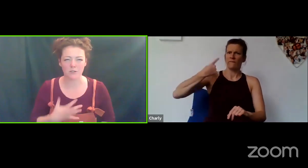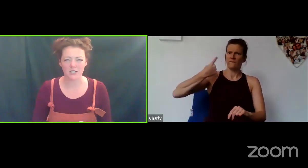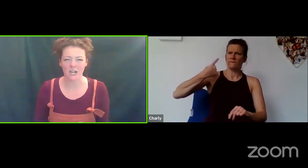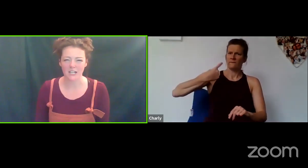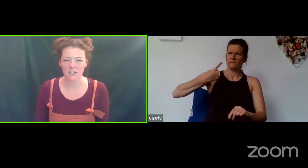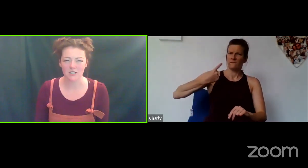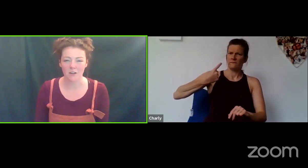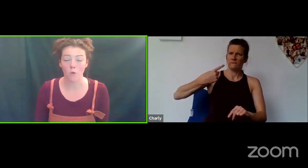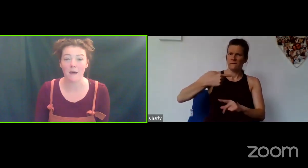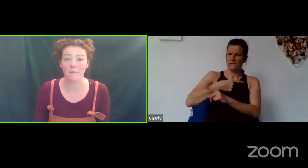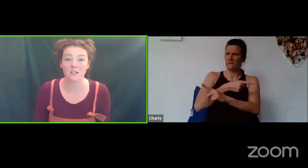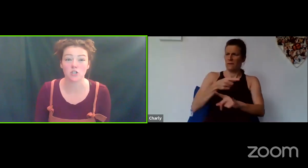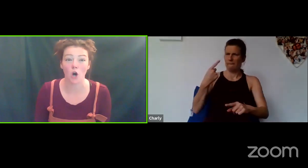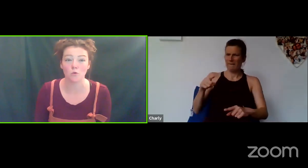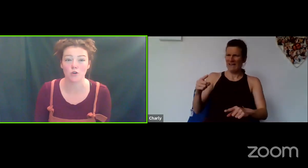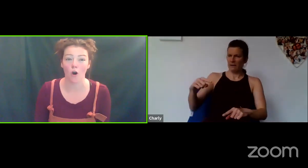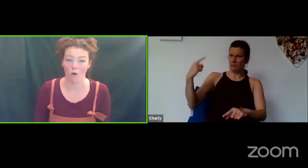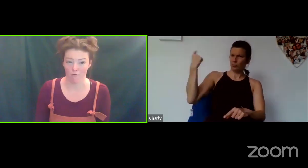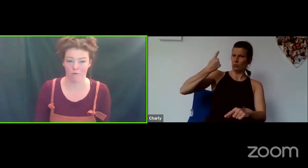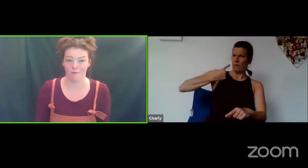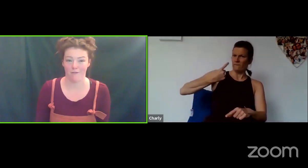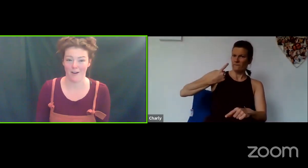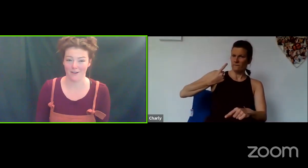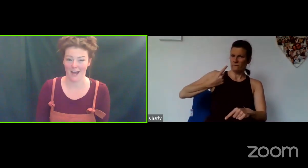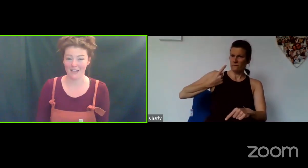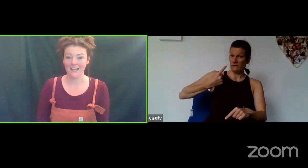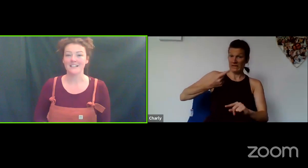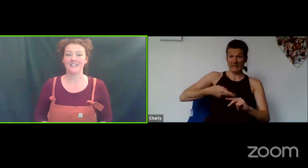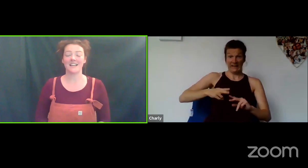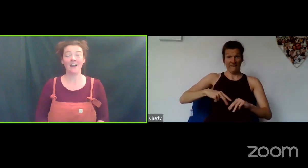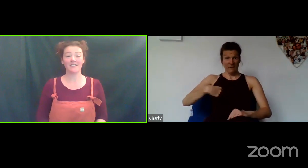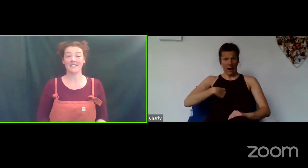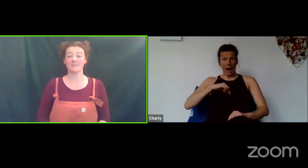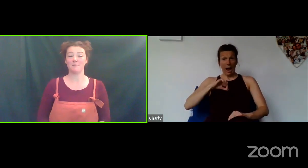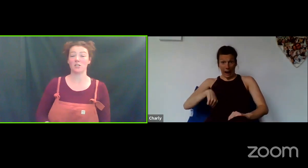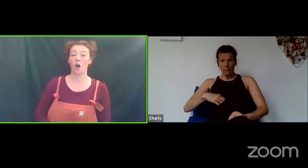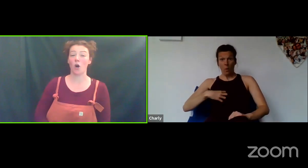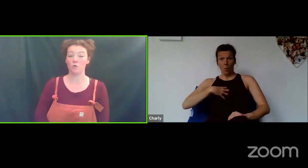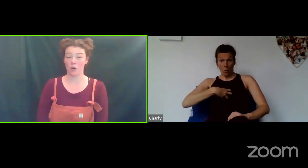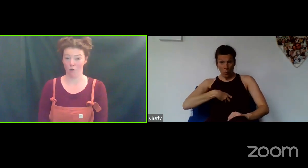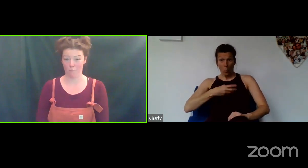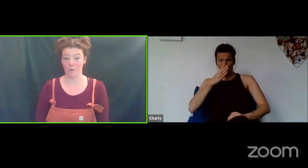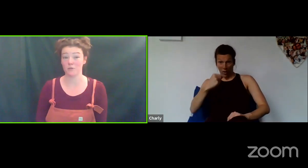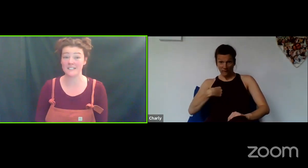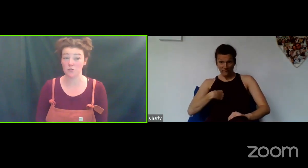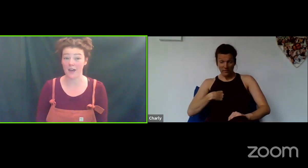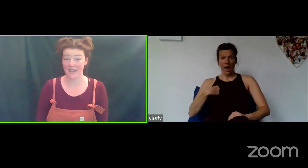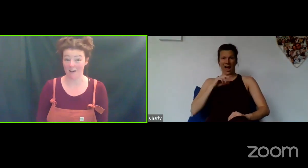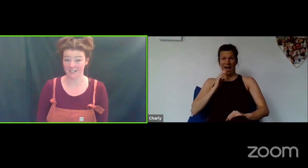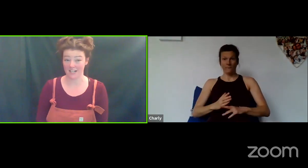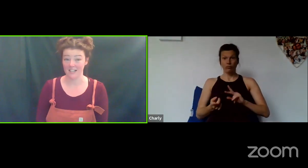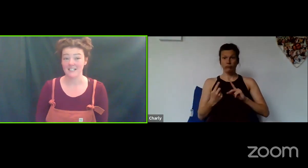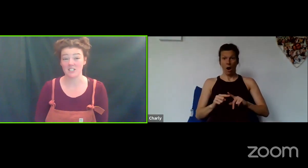What's their facial expression? How does their body change when they're being told off? OK? So the character is being told off, but you're still that character,